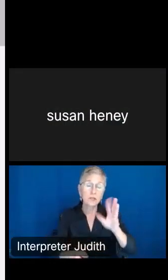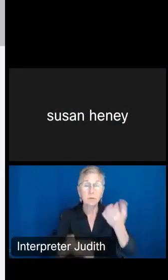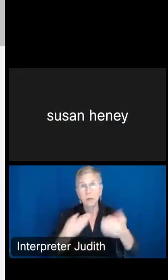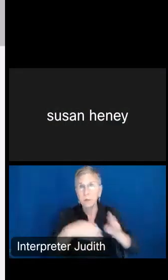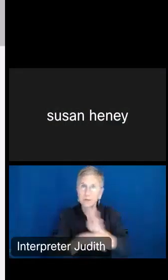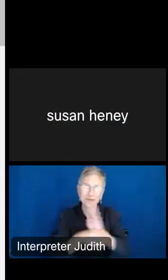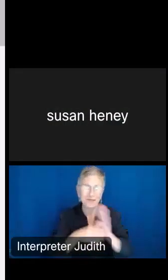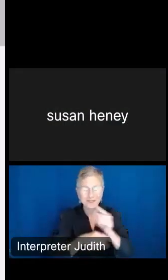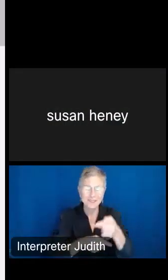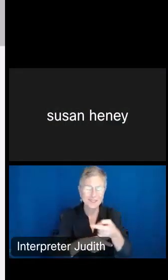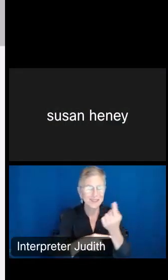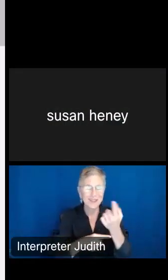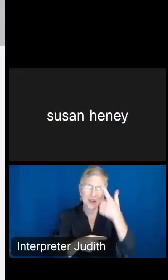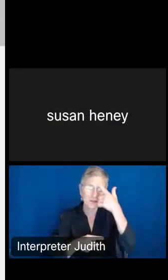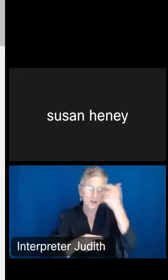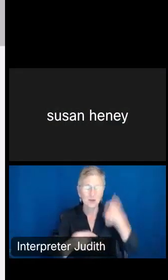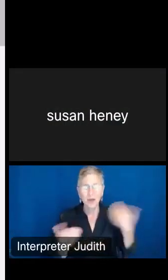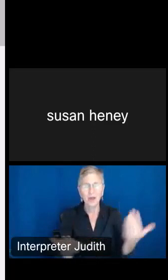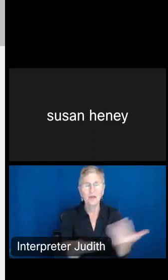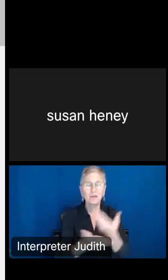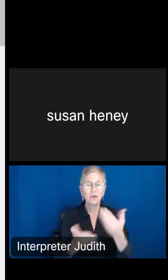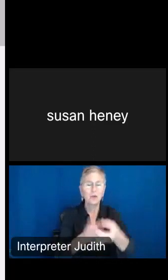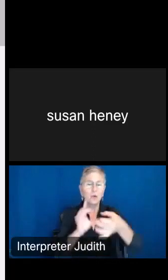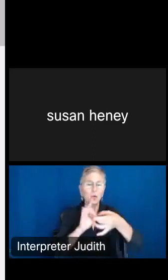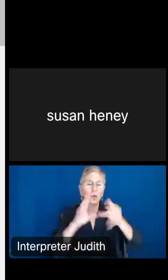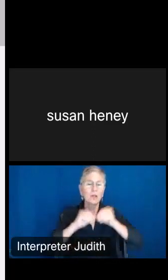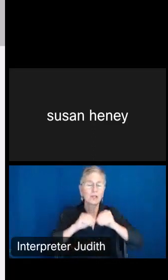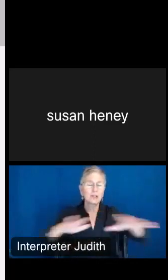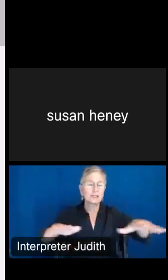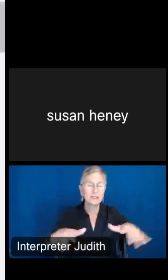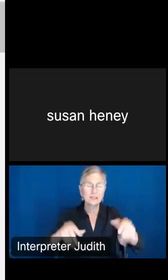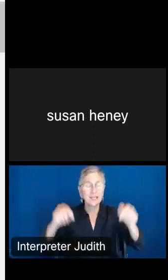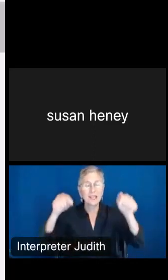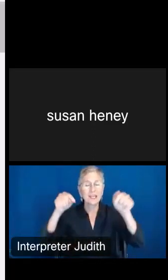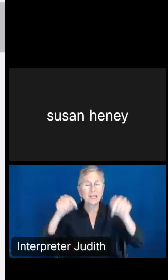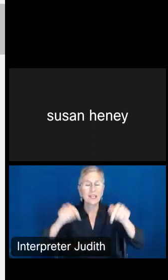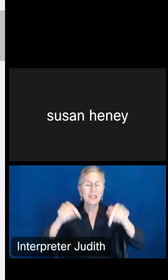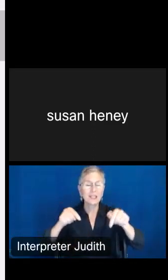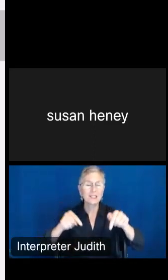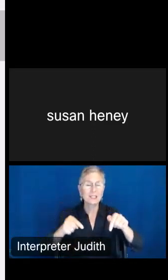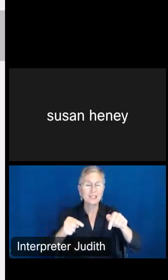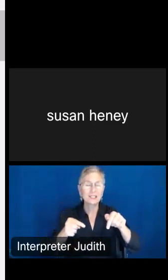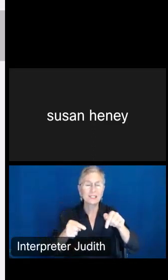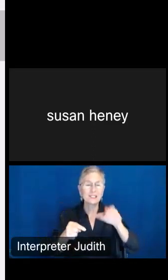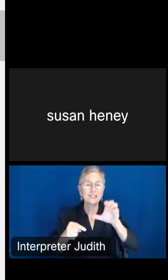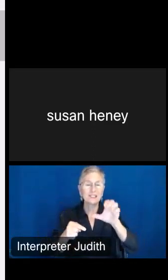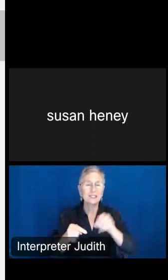since we have that new release but, you know, here's the census page -- I mean, the American